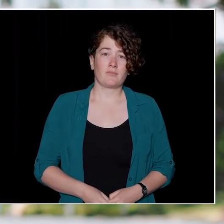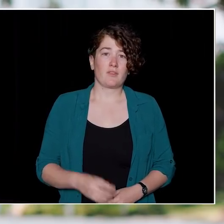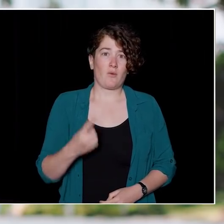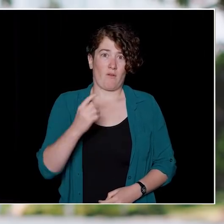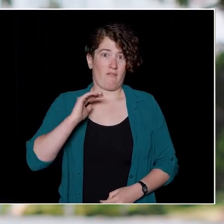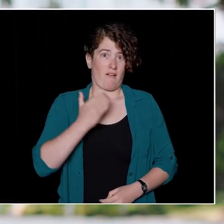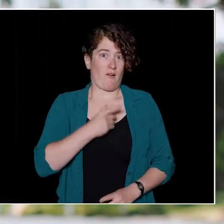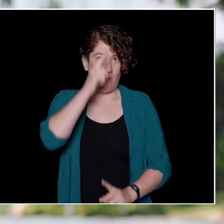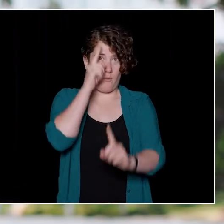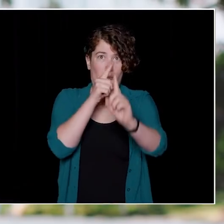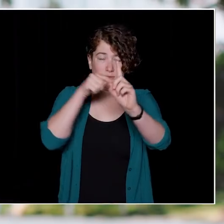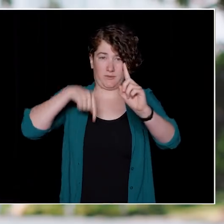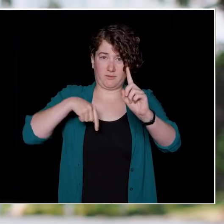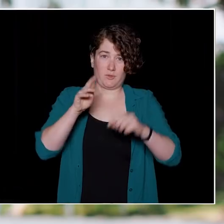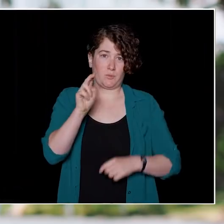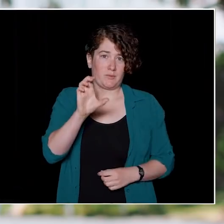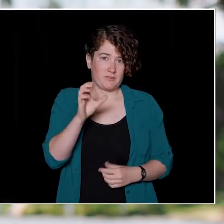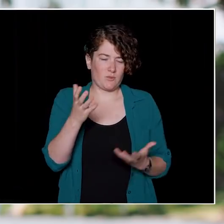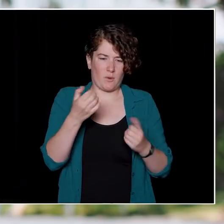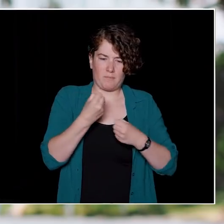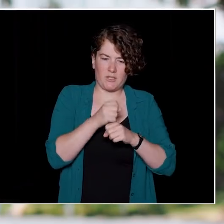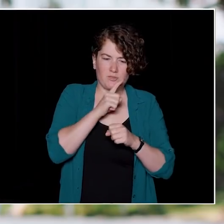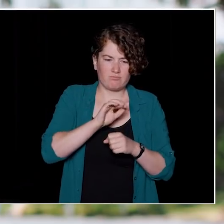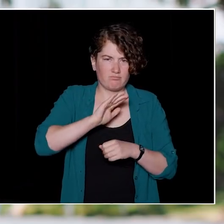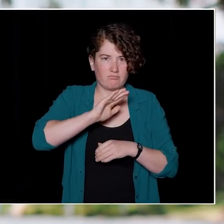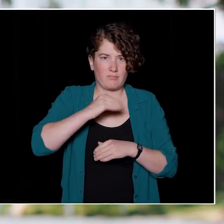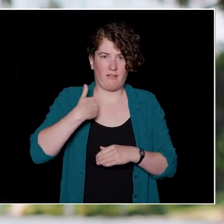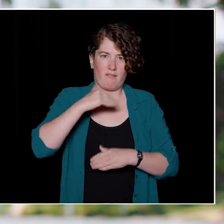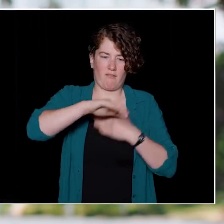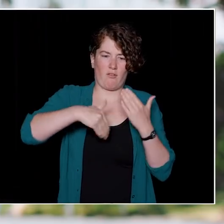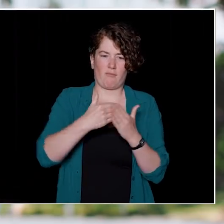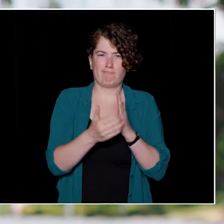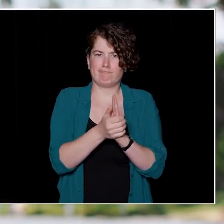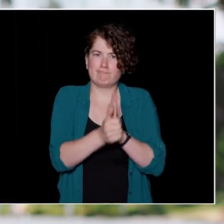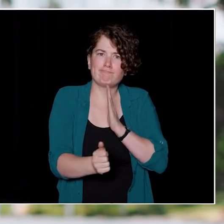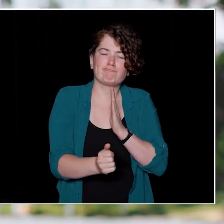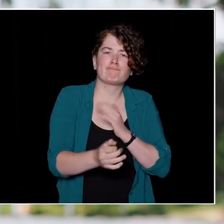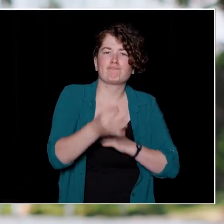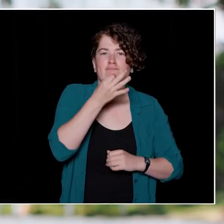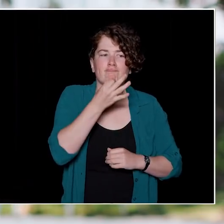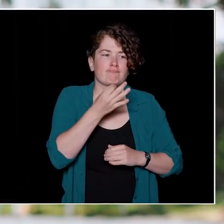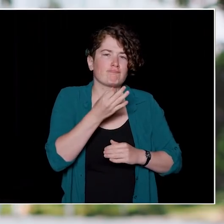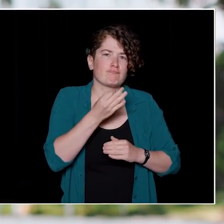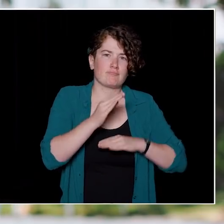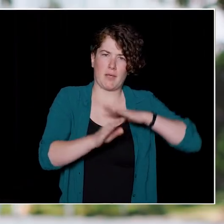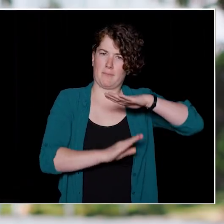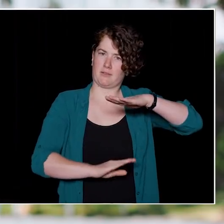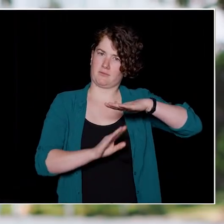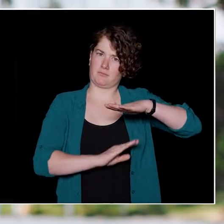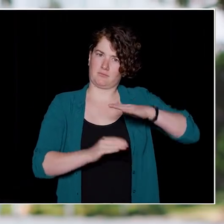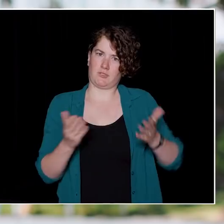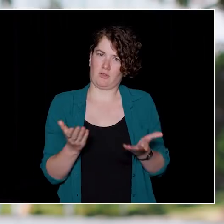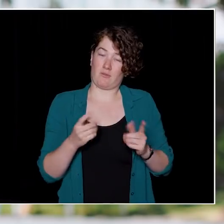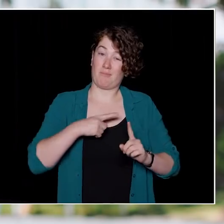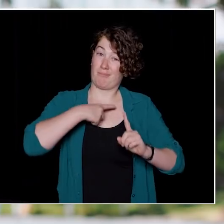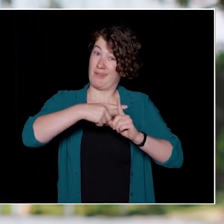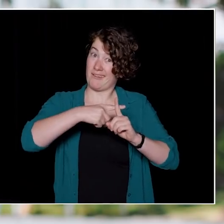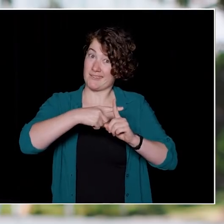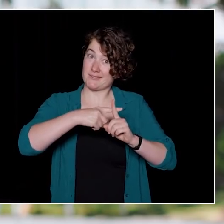is give people the basic skills that they will need to be successful in a whole bunch of different fields within business. But more than that, we try to educate people